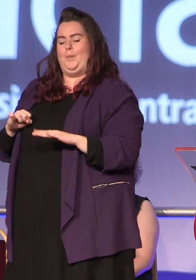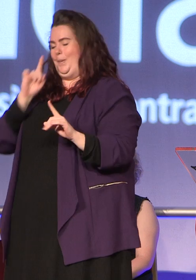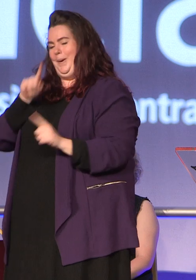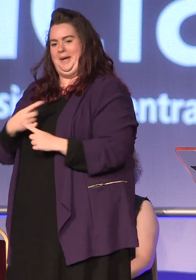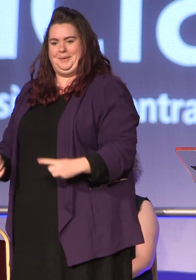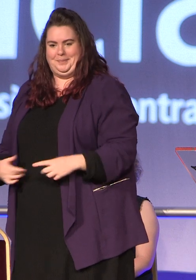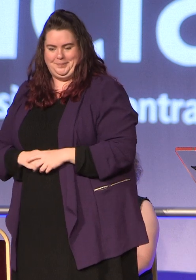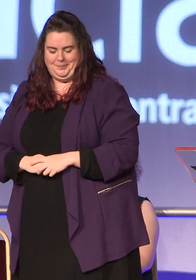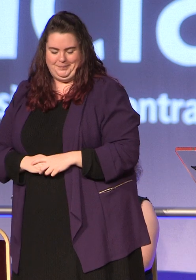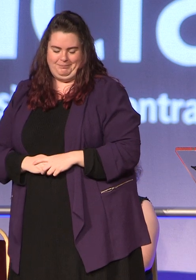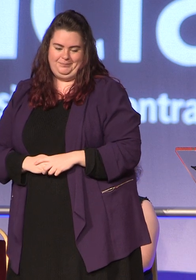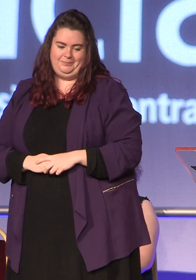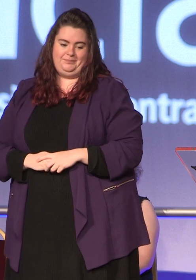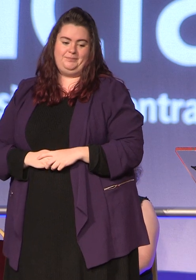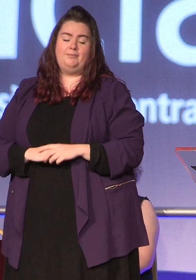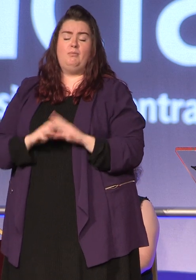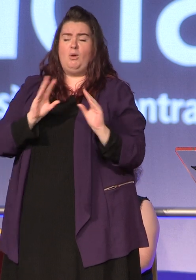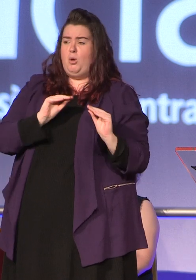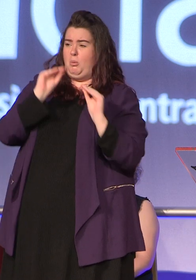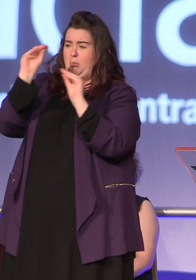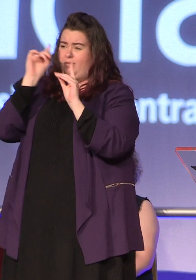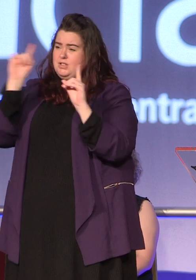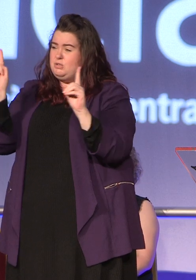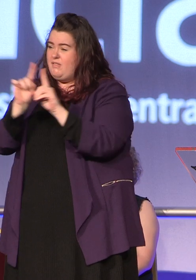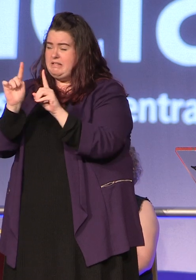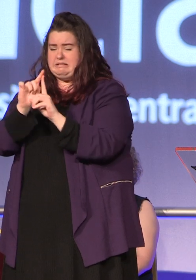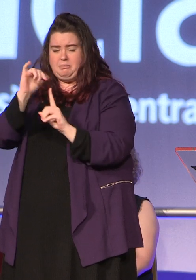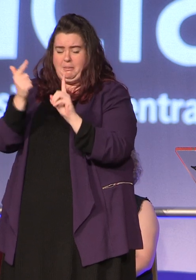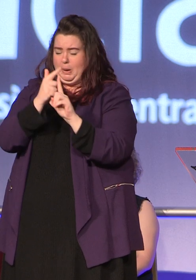to University possibly ages away from home and living in halls or possibly